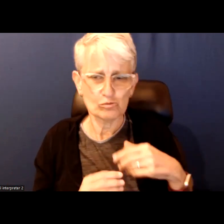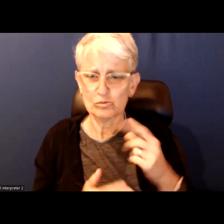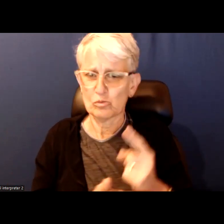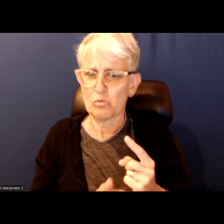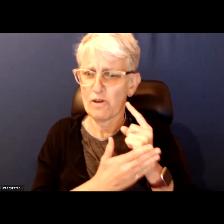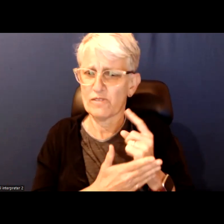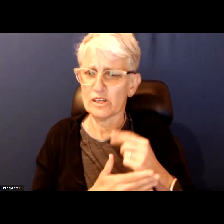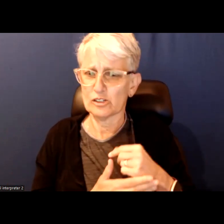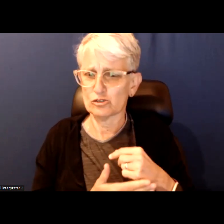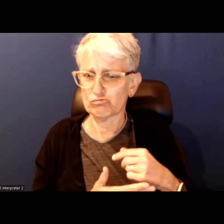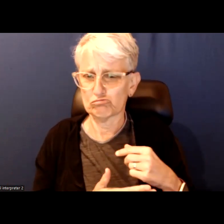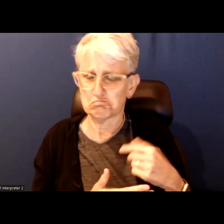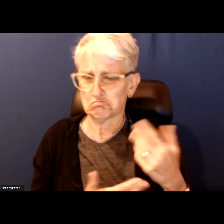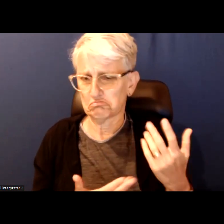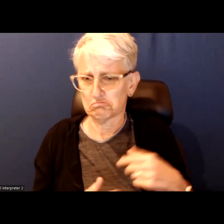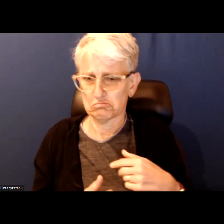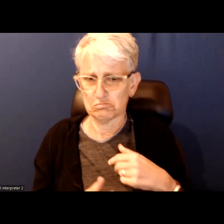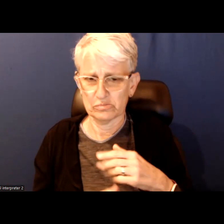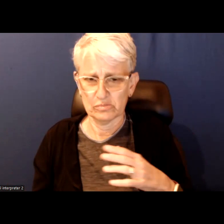backgrounds. We have not had a racialized mayor.